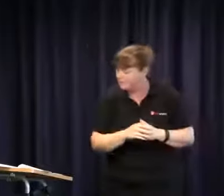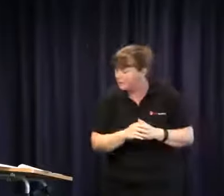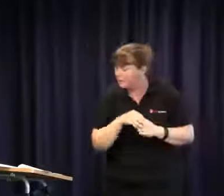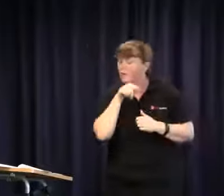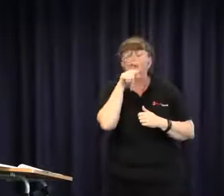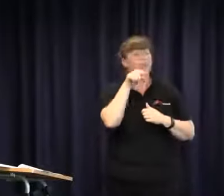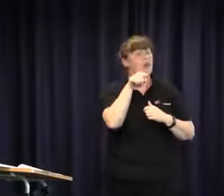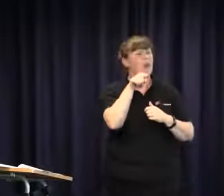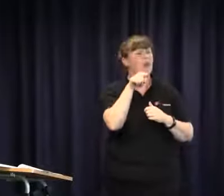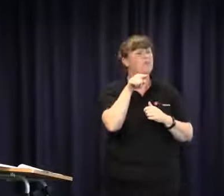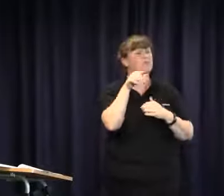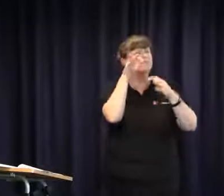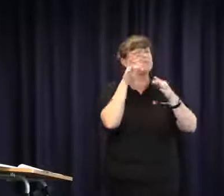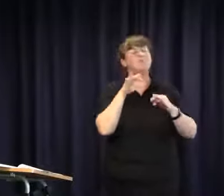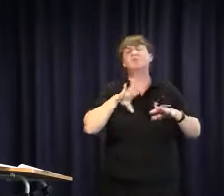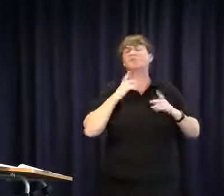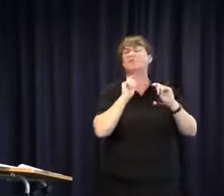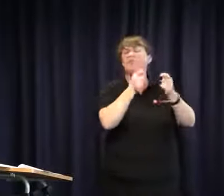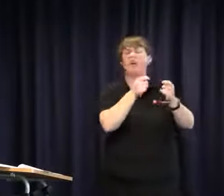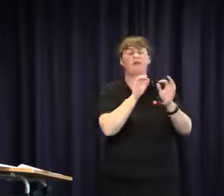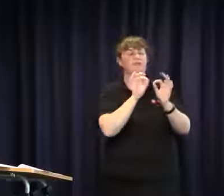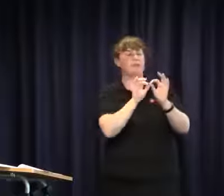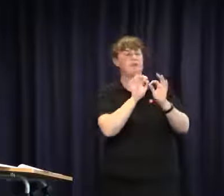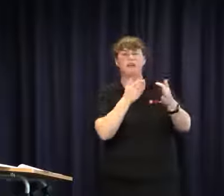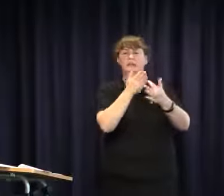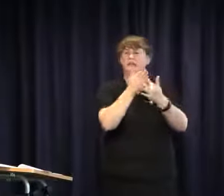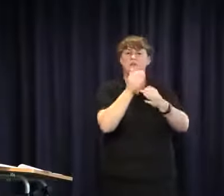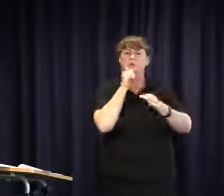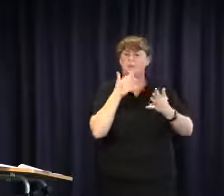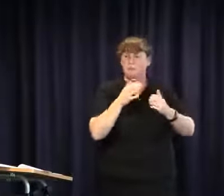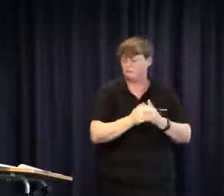have the ice skating performances and so on. They decided recently not to provide interpreter